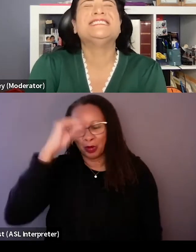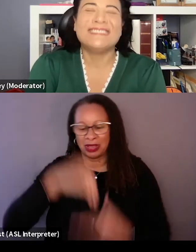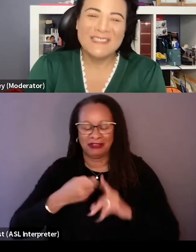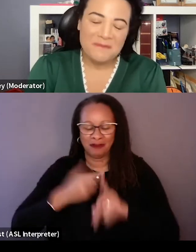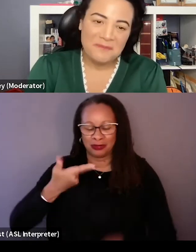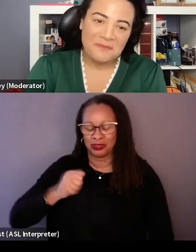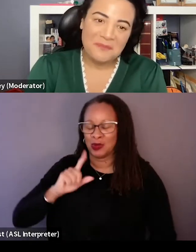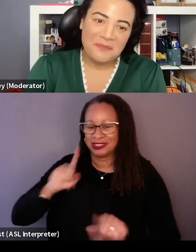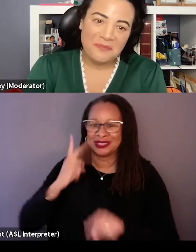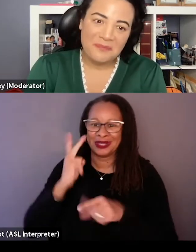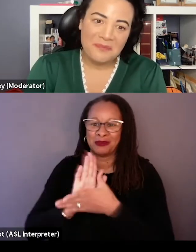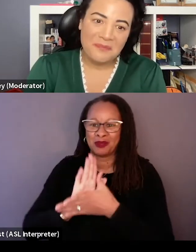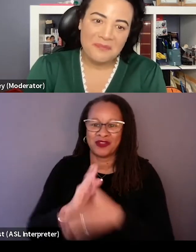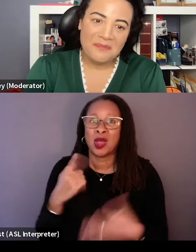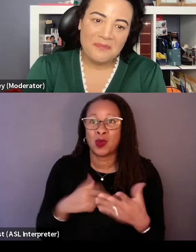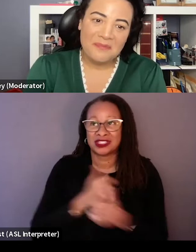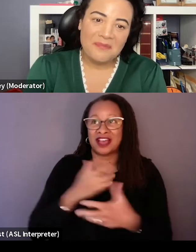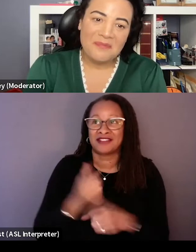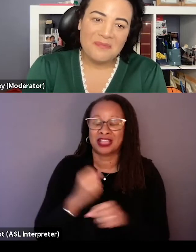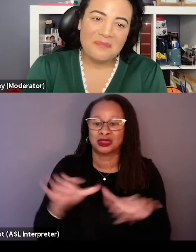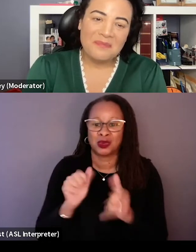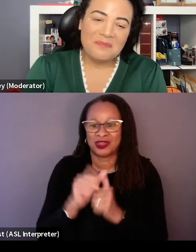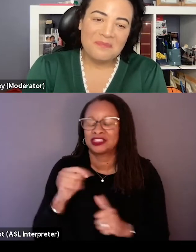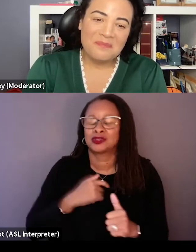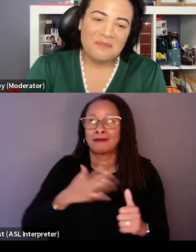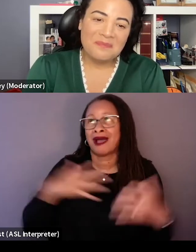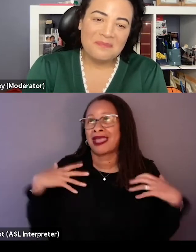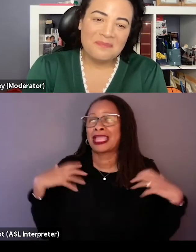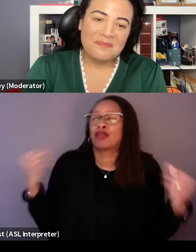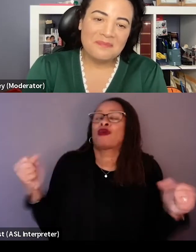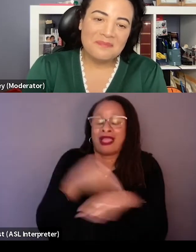or four times in the movie theater and she was like my hero after seeing that film.